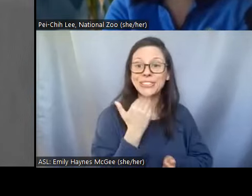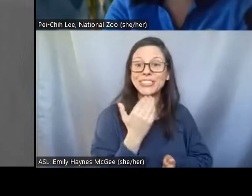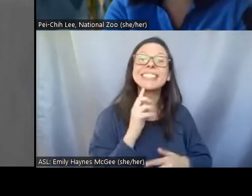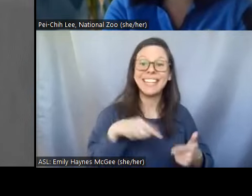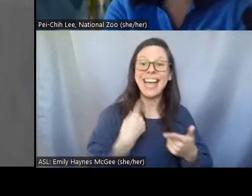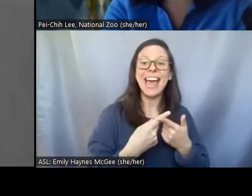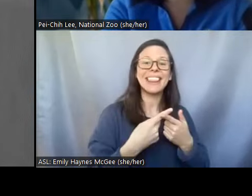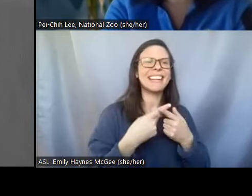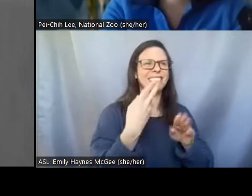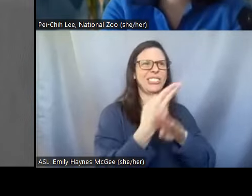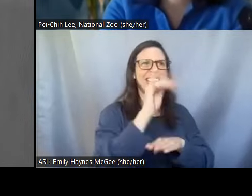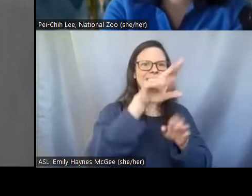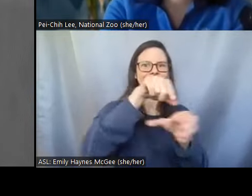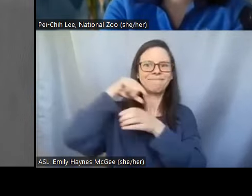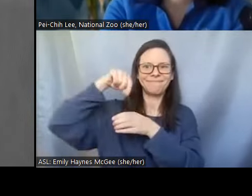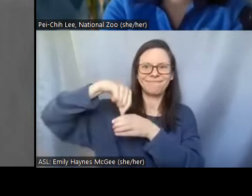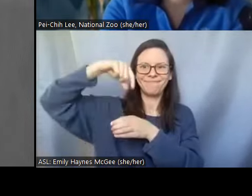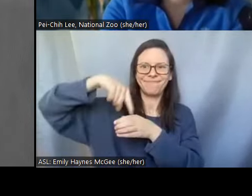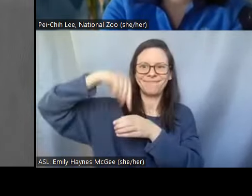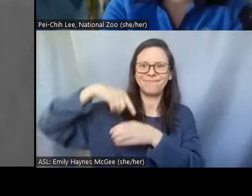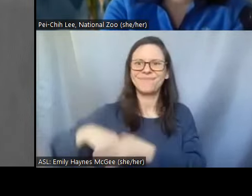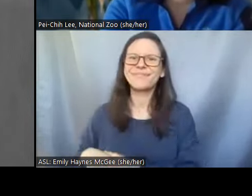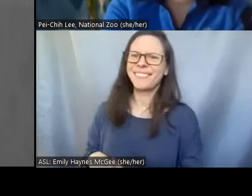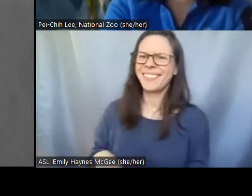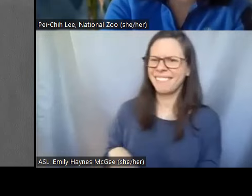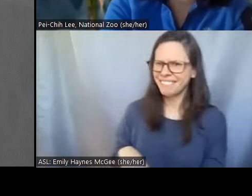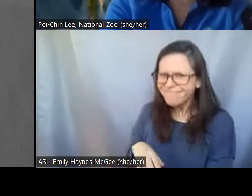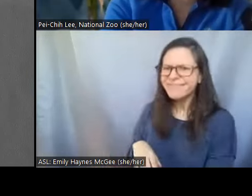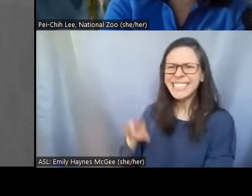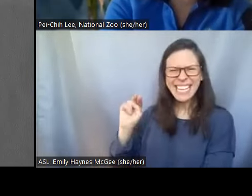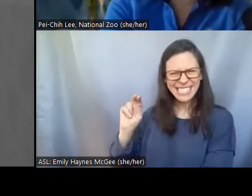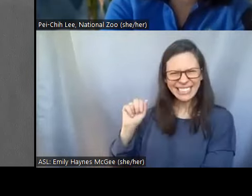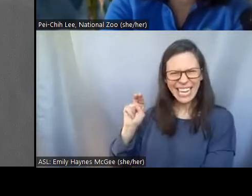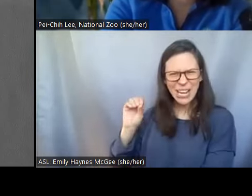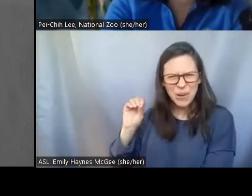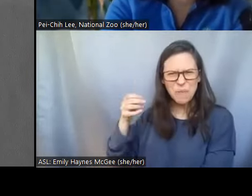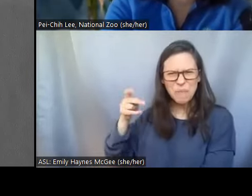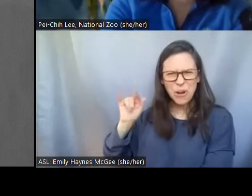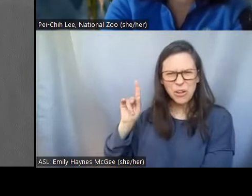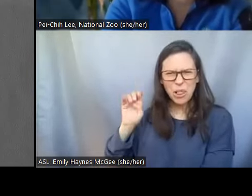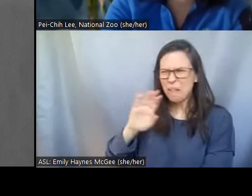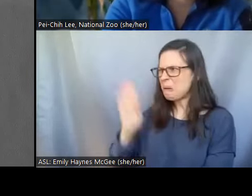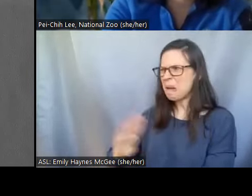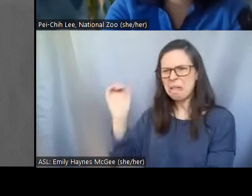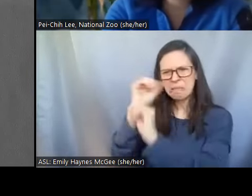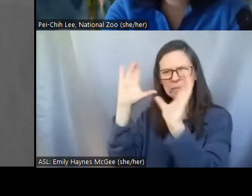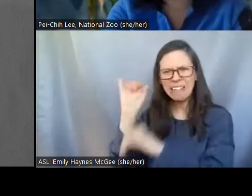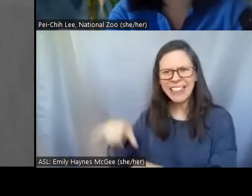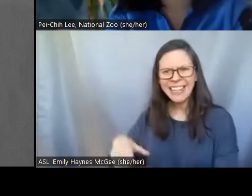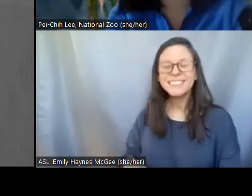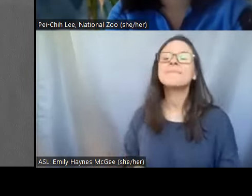really really neat nanoparticles, I never would have guessed. So all of this work that you're doing